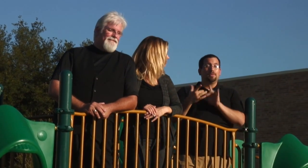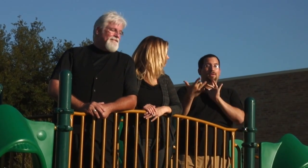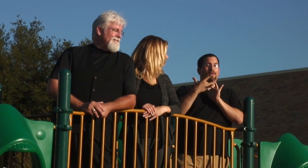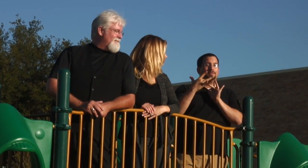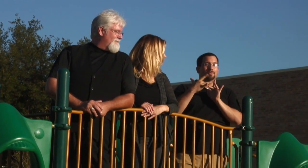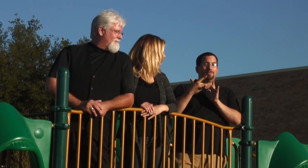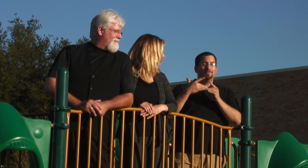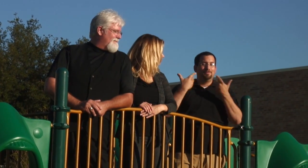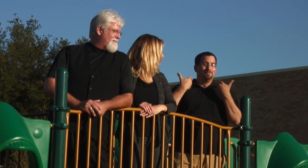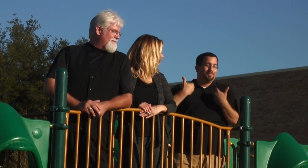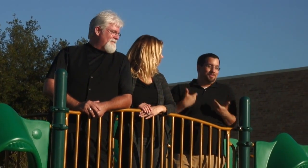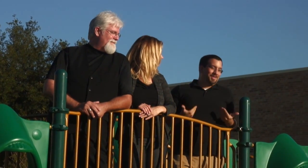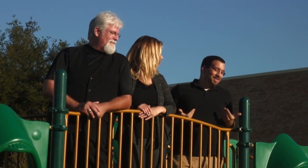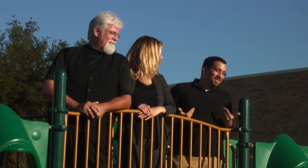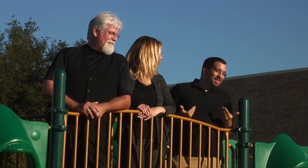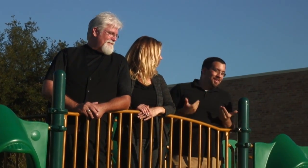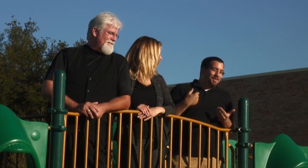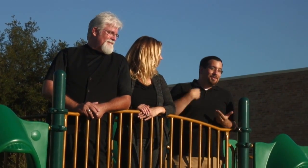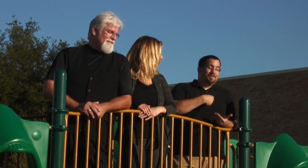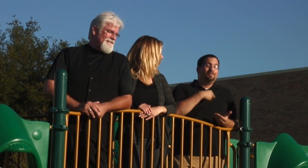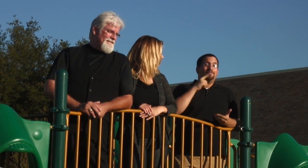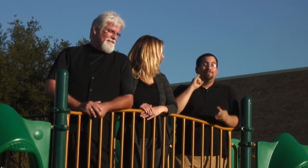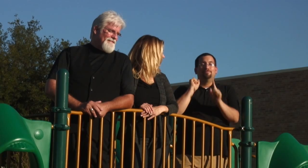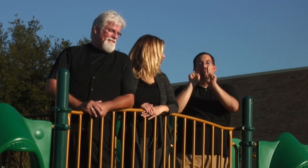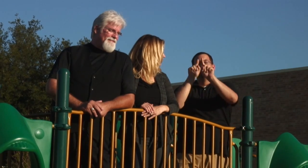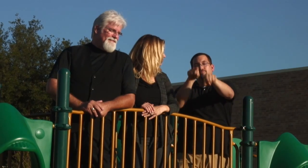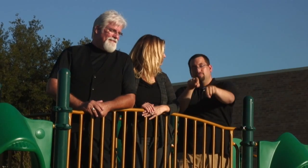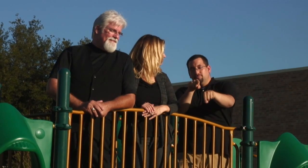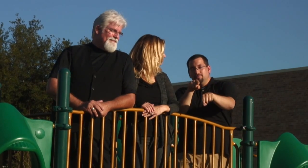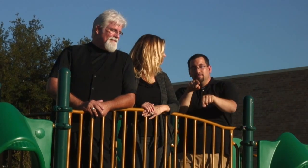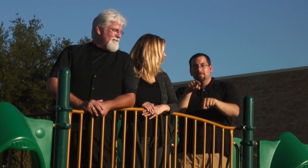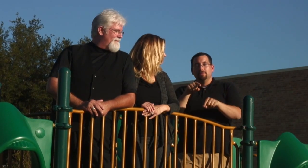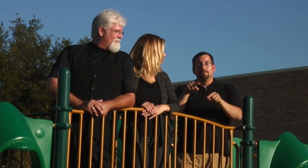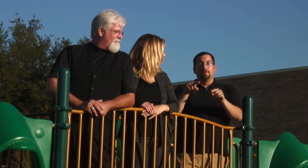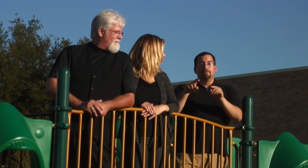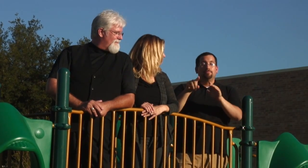out there, give us contact and we'd love to hear from you. We'll come out to your location,